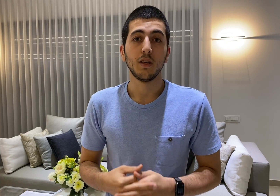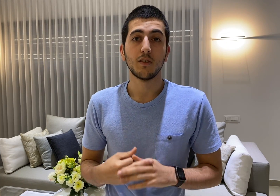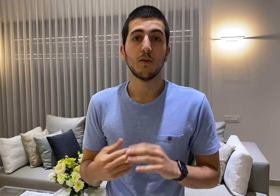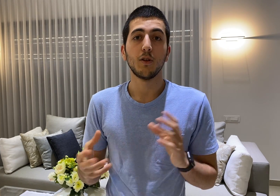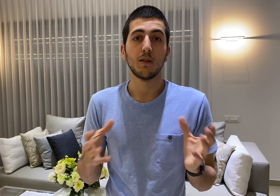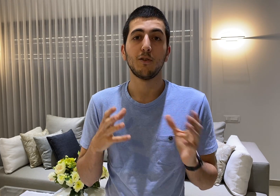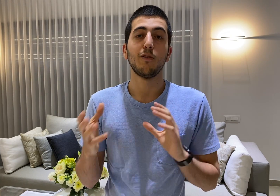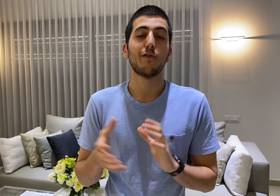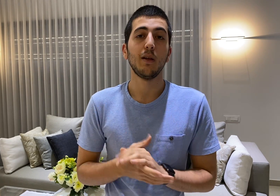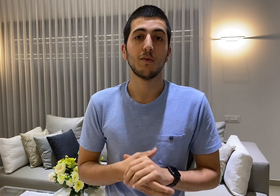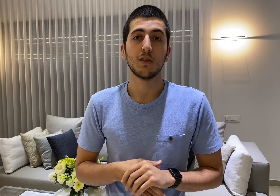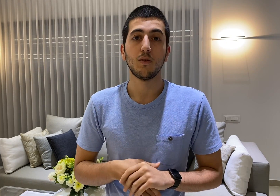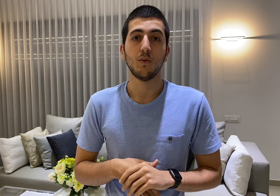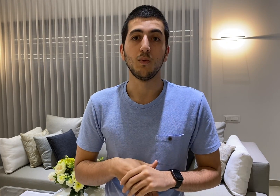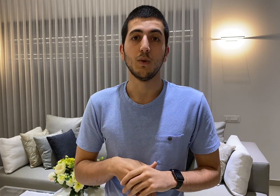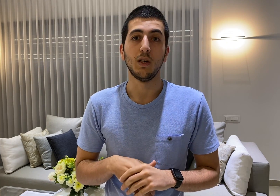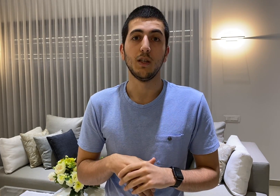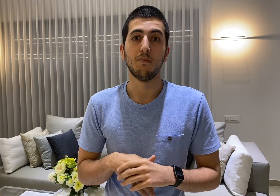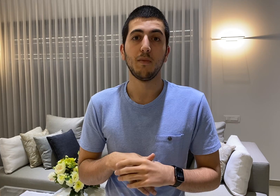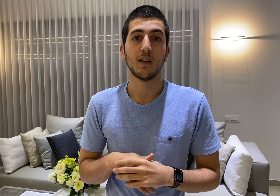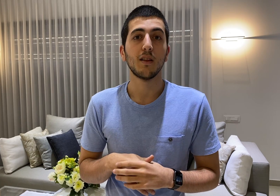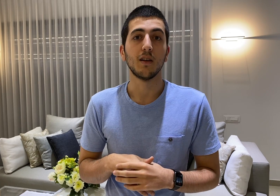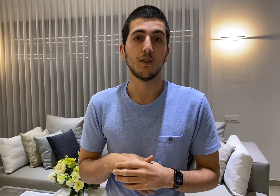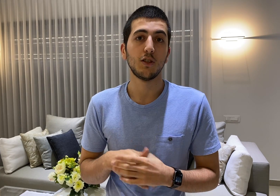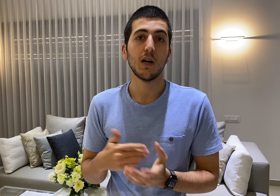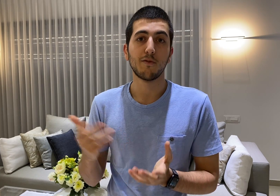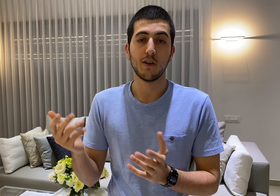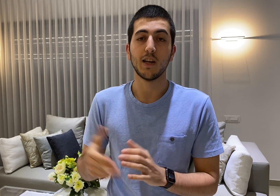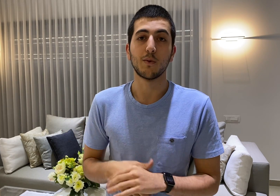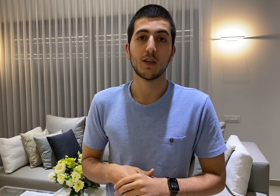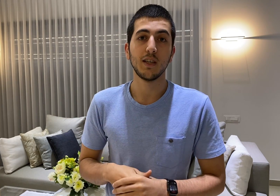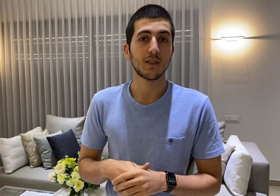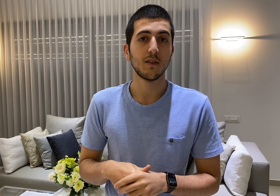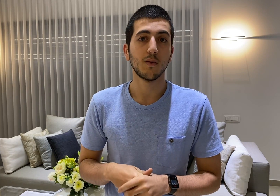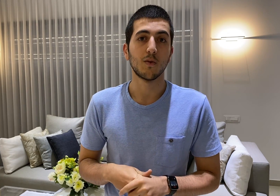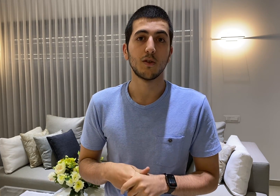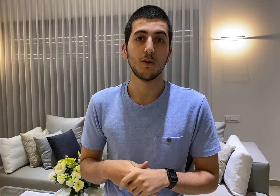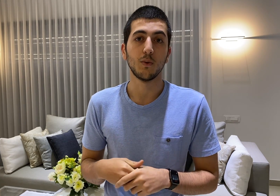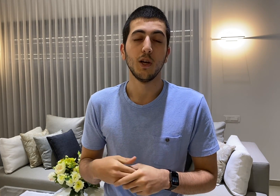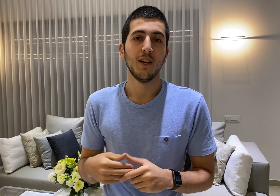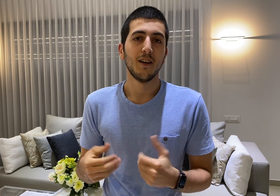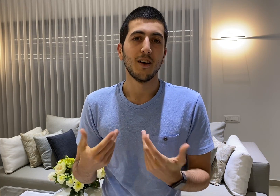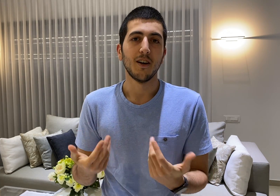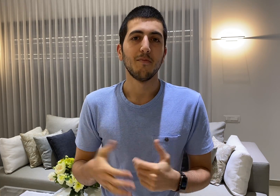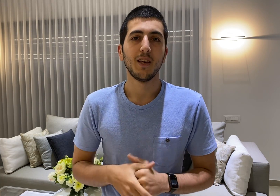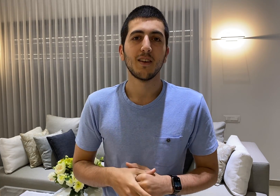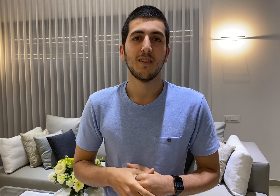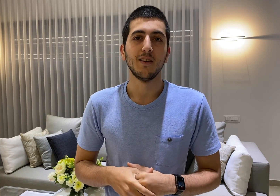interpolate between frames to make the job for network easier or to make the